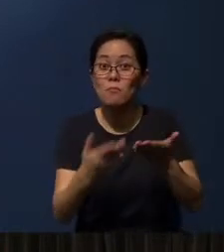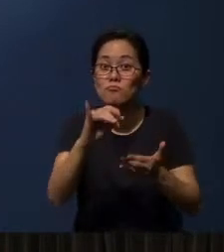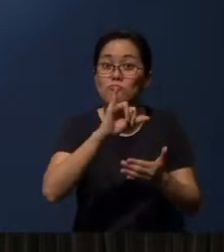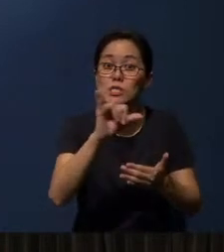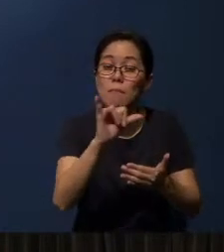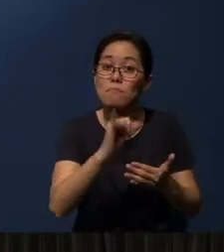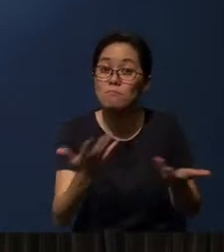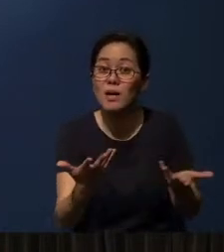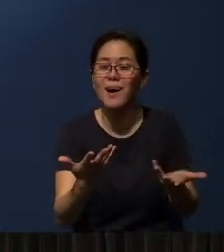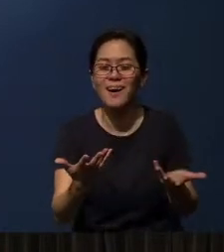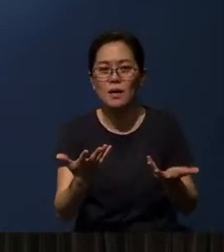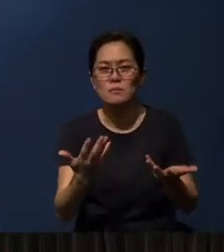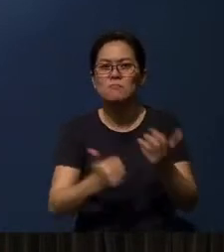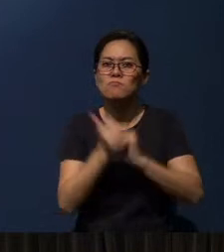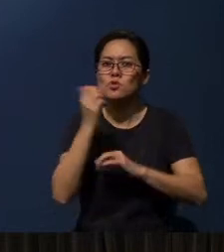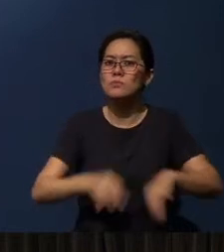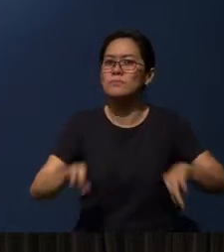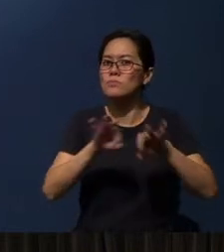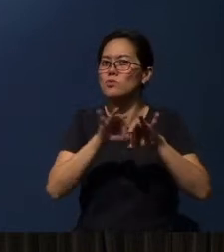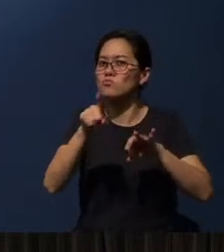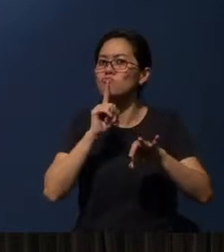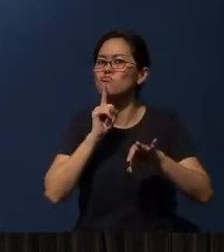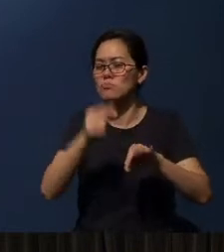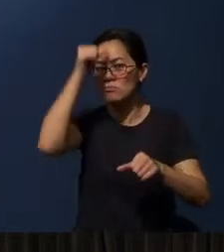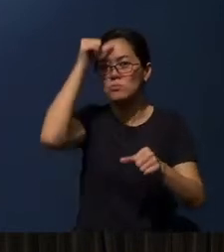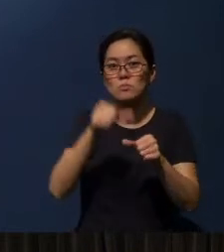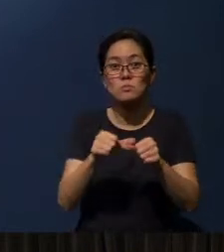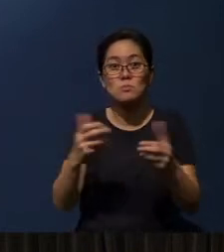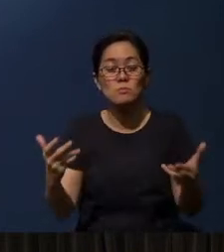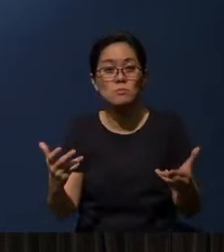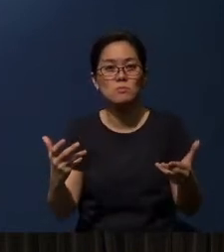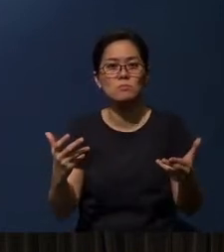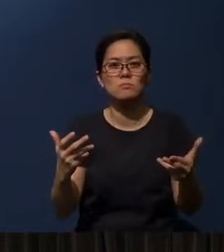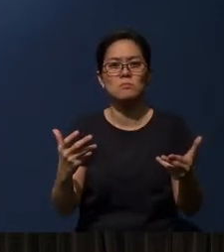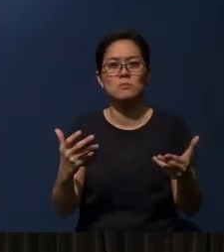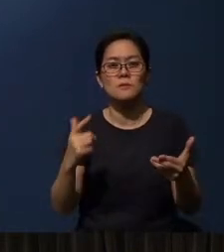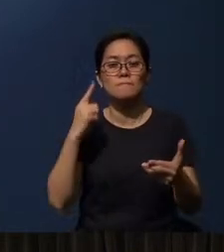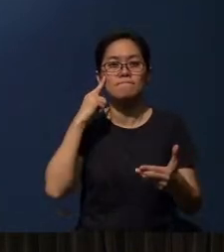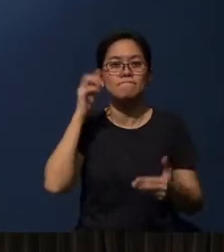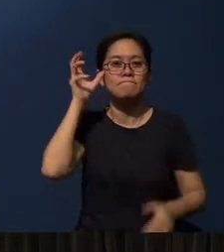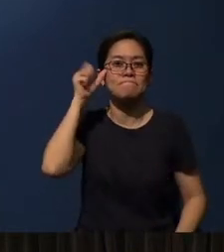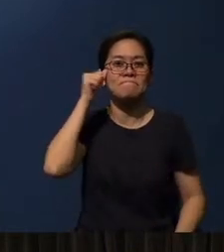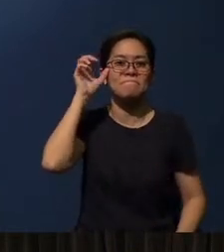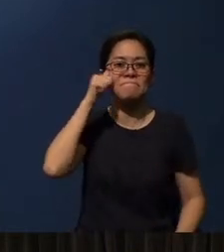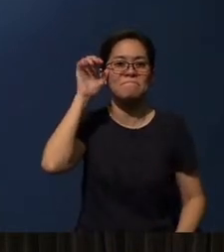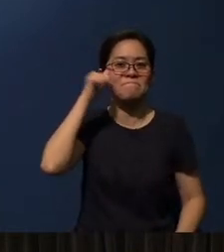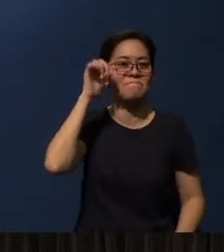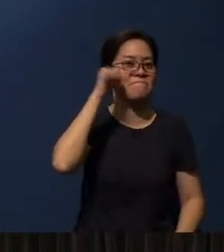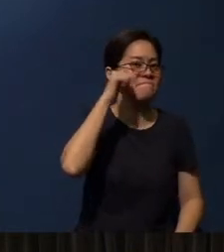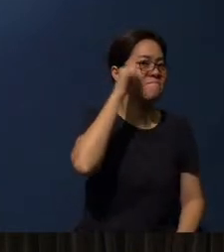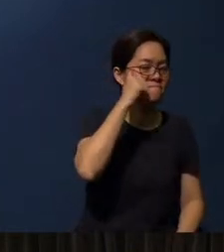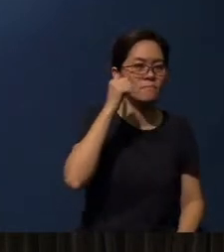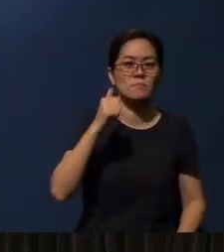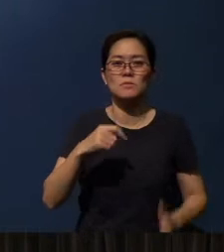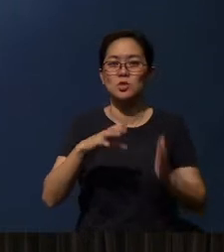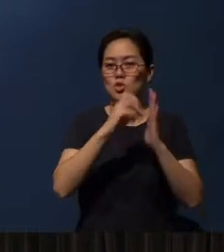But the most important thing to really remember is really to memorize. Memorize scriptures.